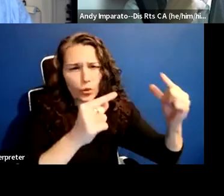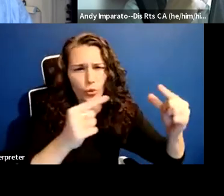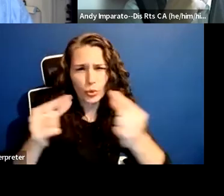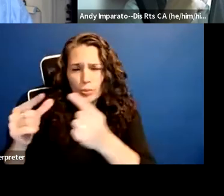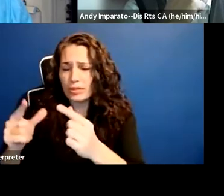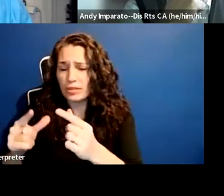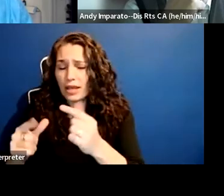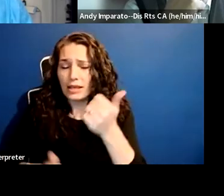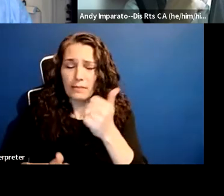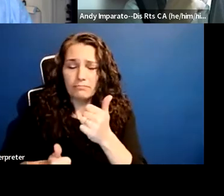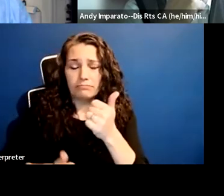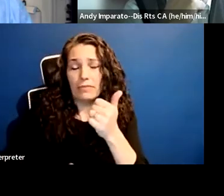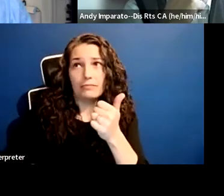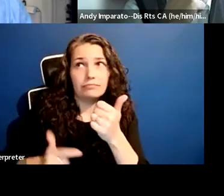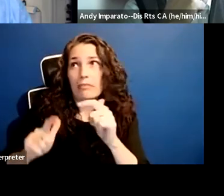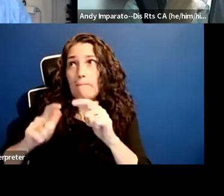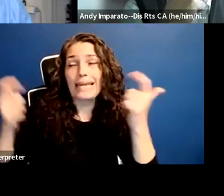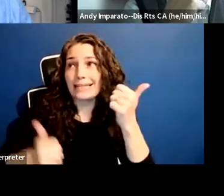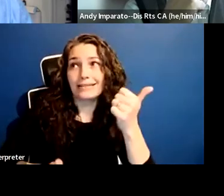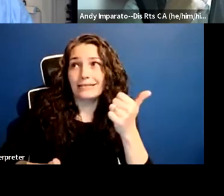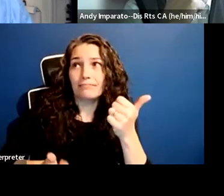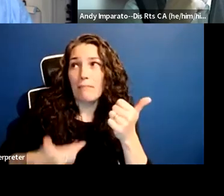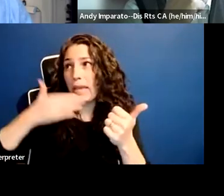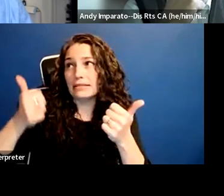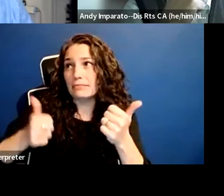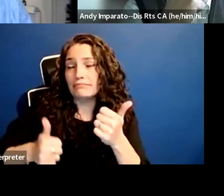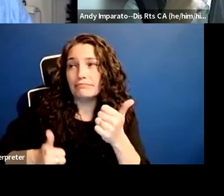are with the COVID pandemic